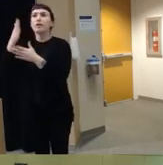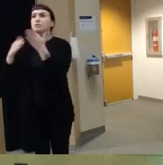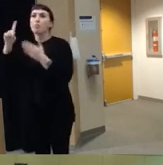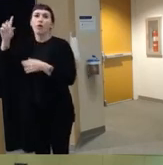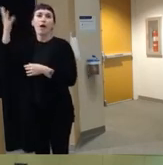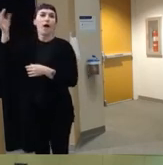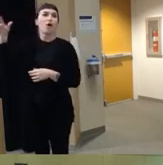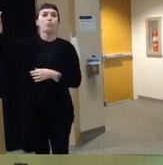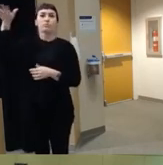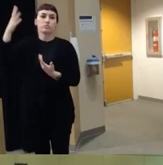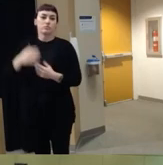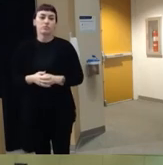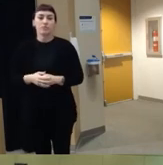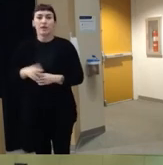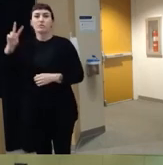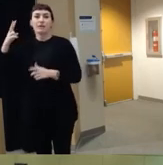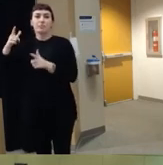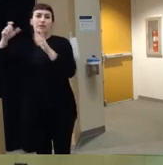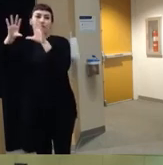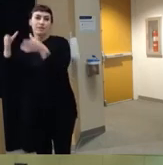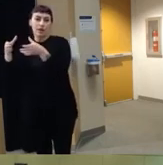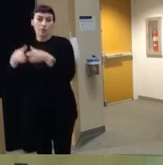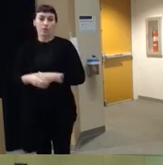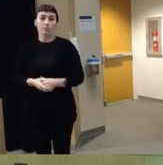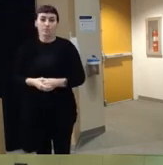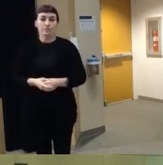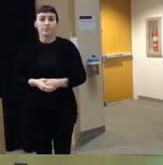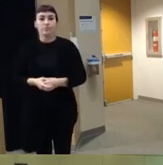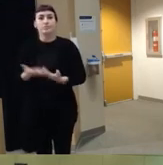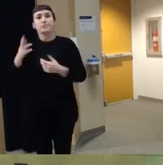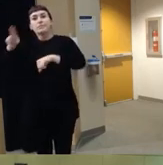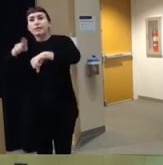kind of the second biggest category um so nature areas um Fields Woods that kind of